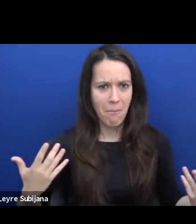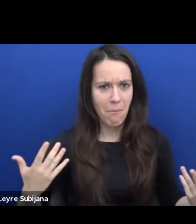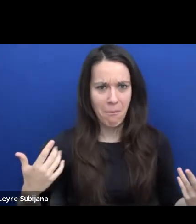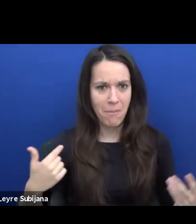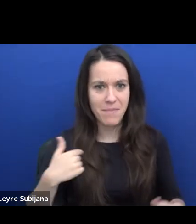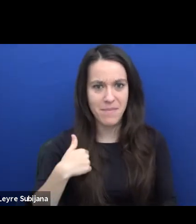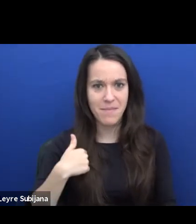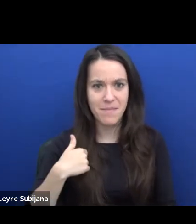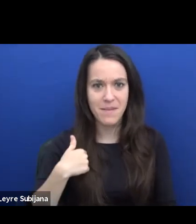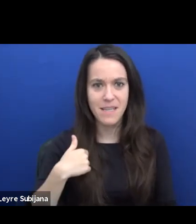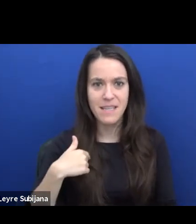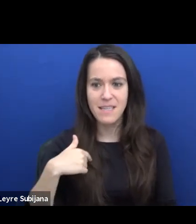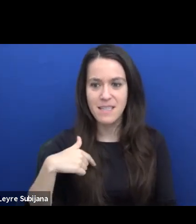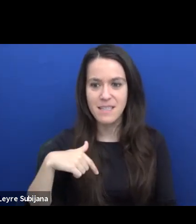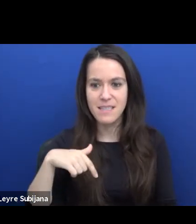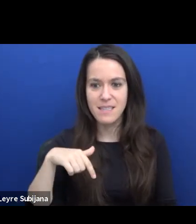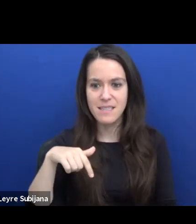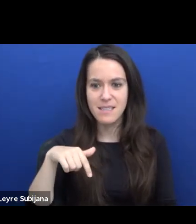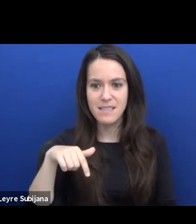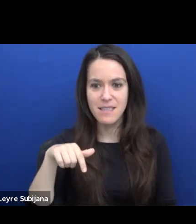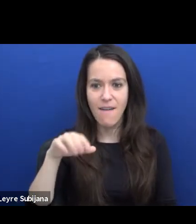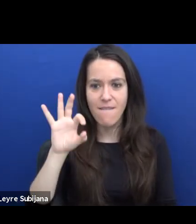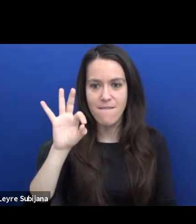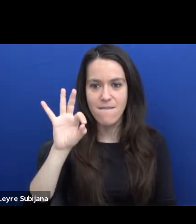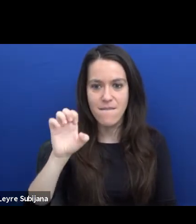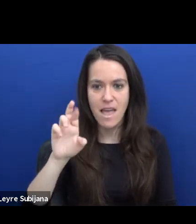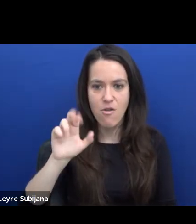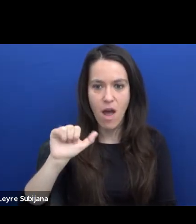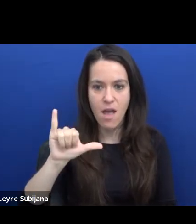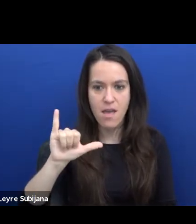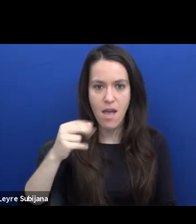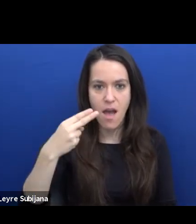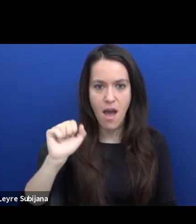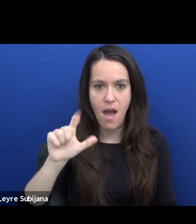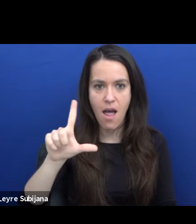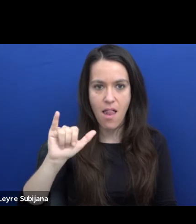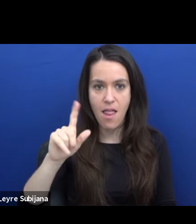I'm a Theatre Scholar, Ethnologist and Feminist Activist.